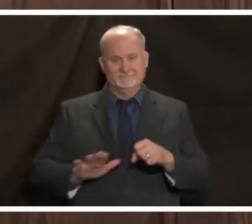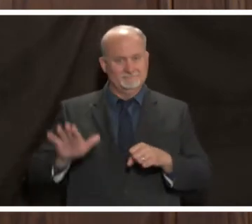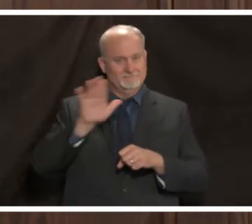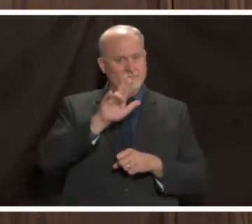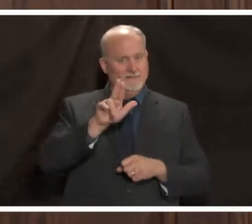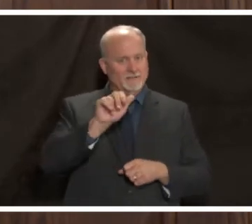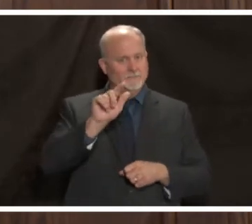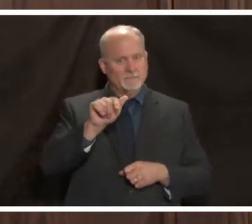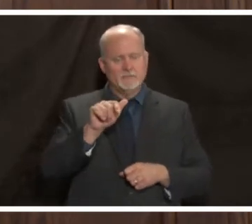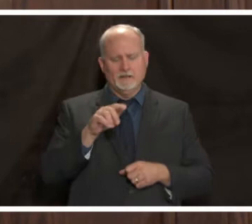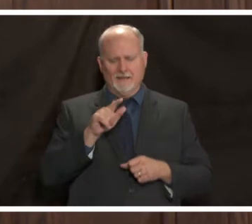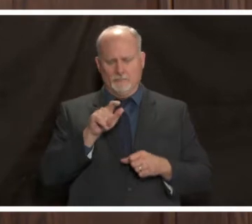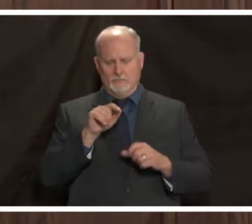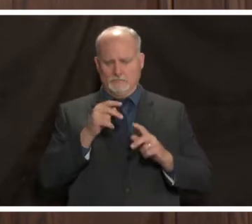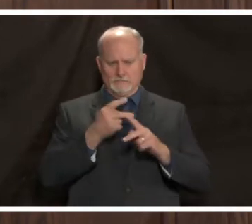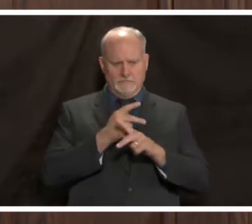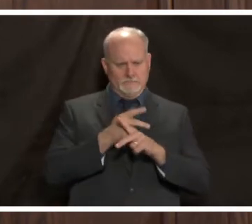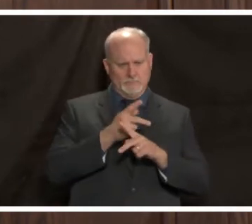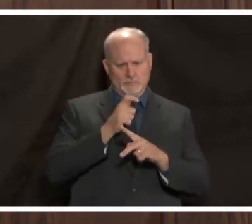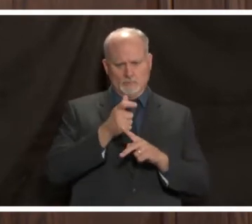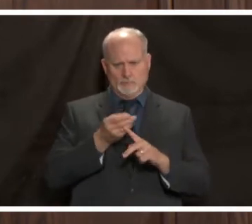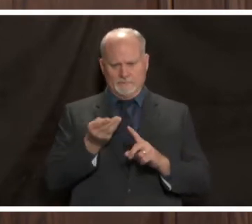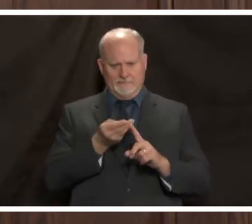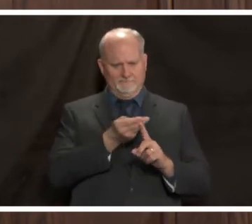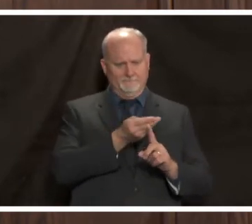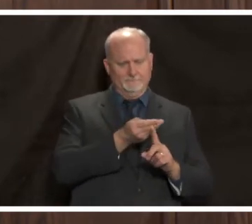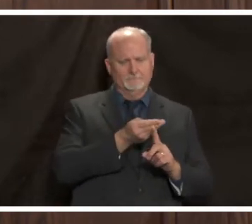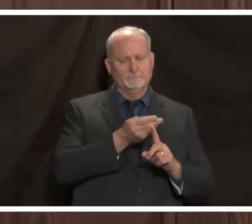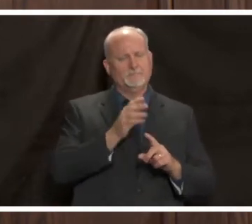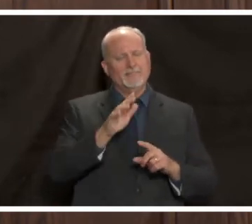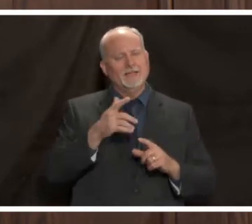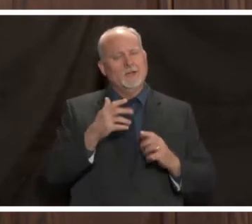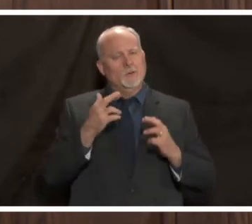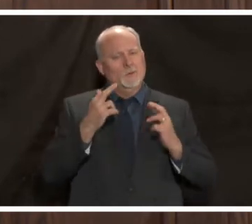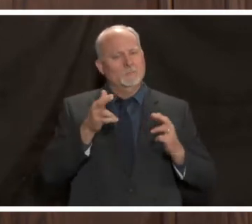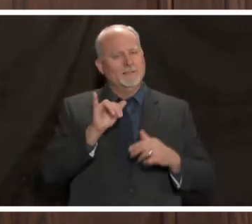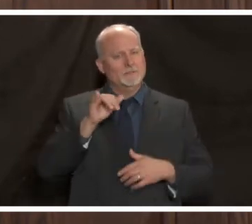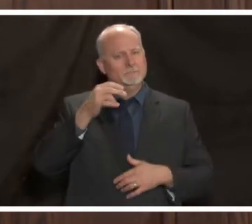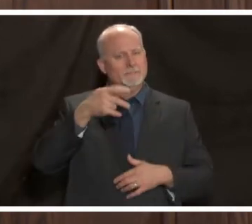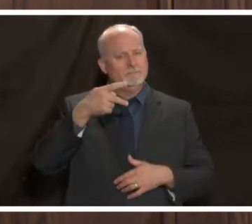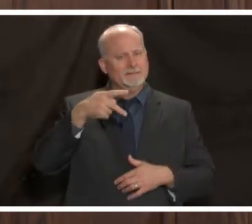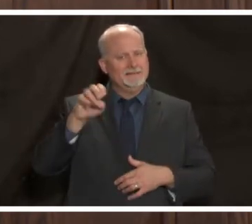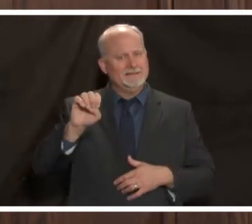triage this a bit what i hope we see is much like what we saw with ppe back in the earlier